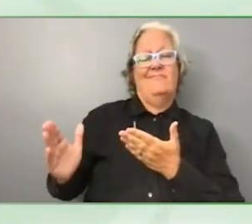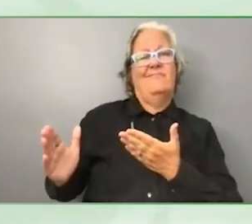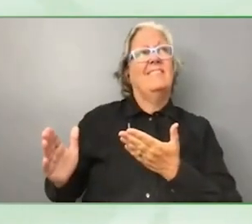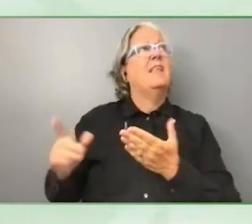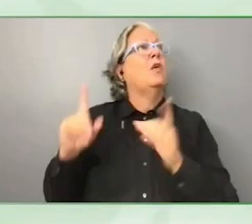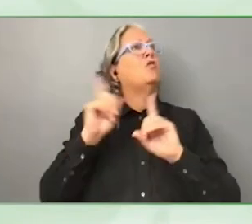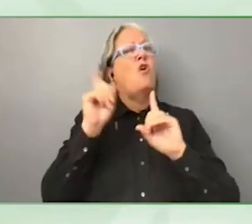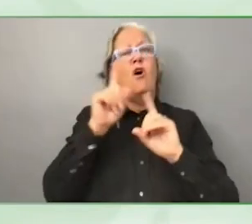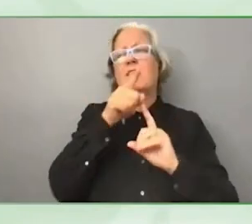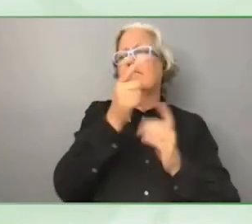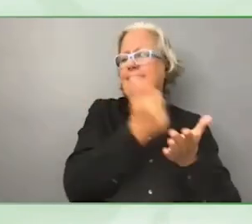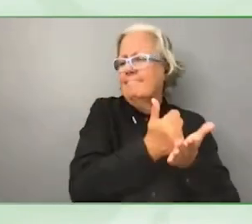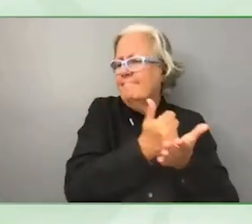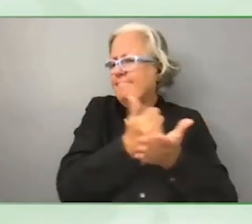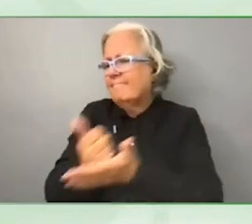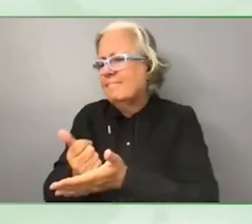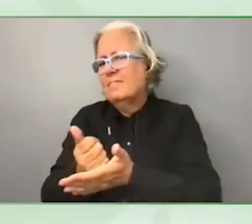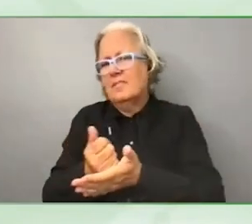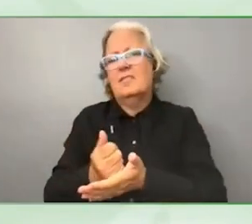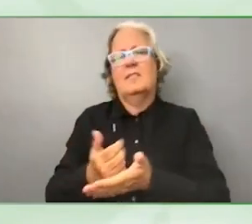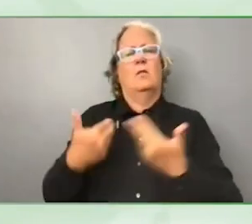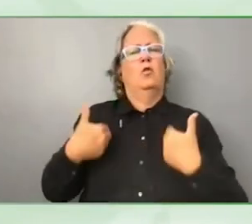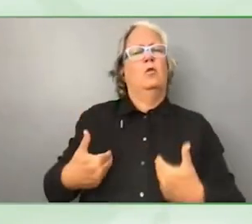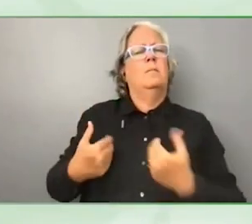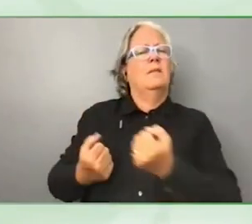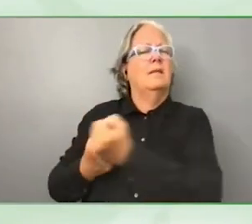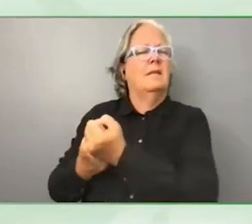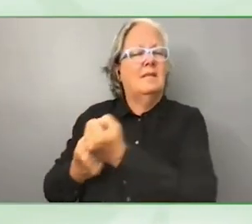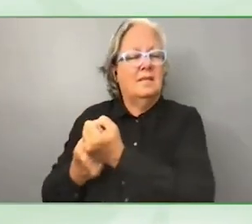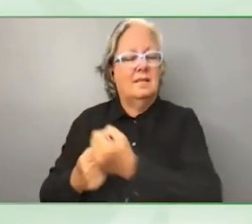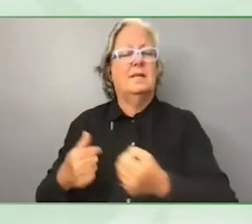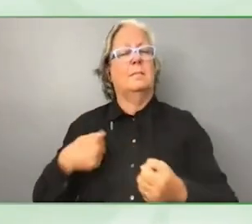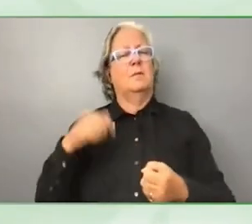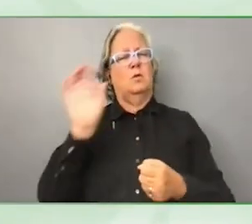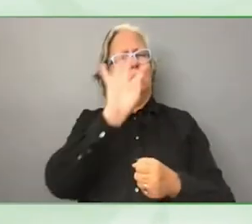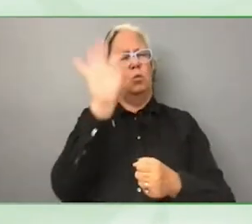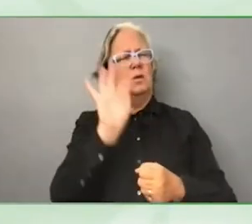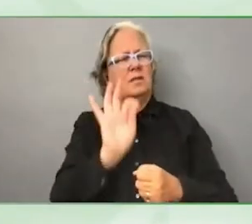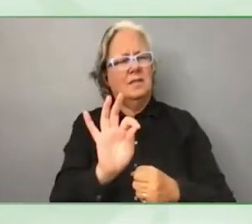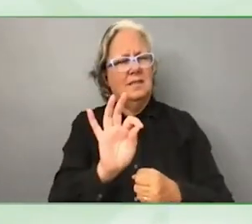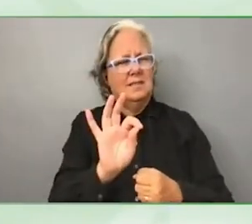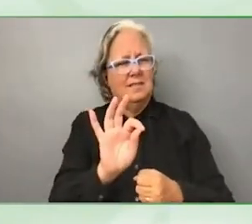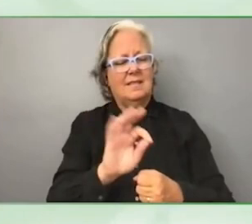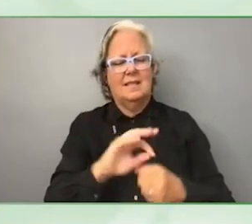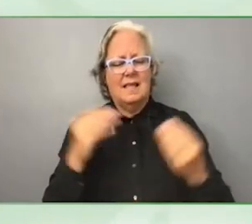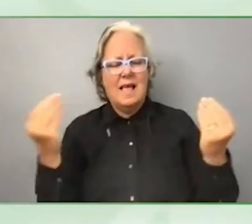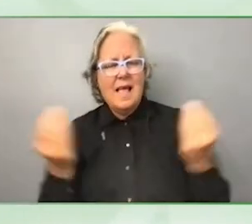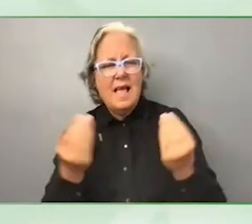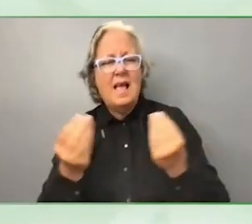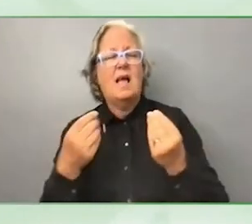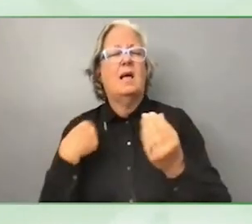My question for all of you is, how do we support the local